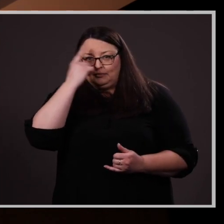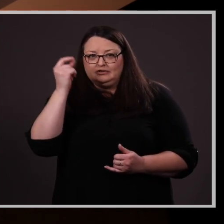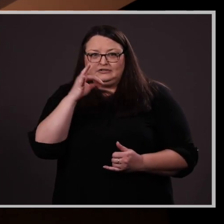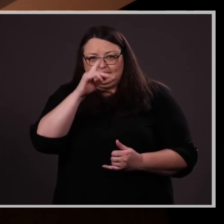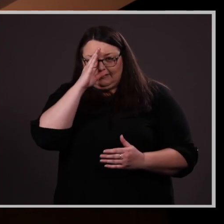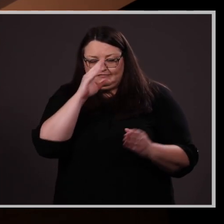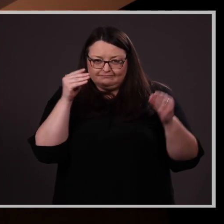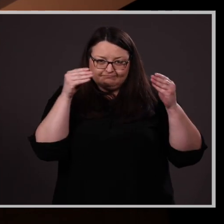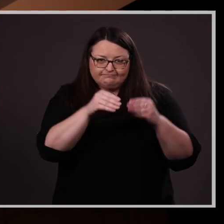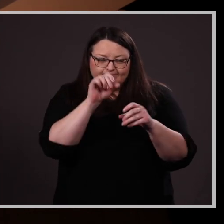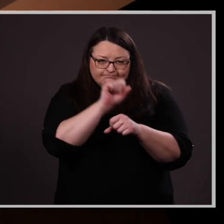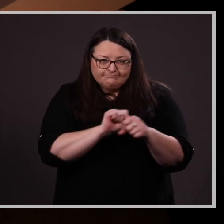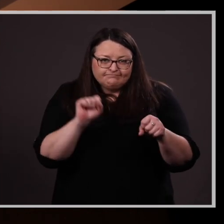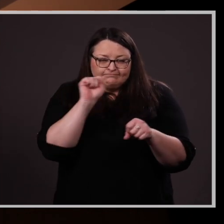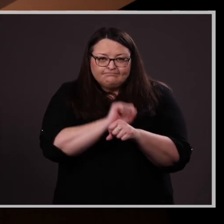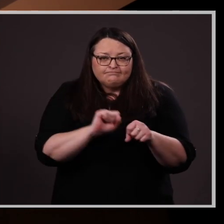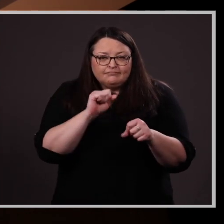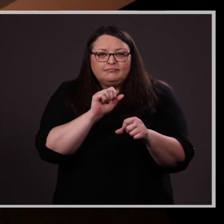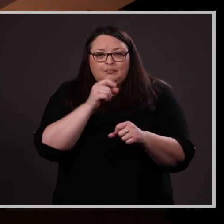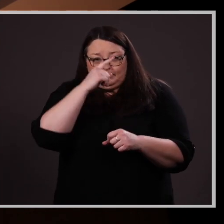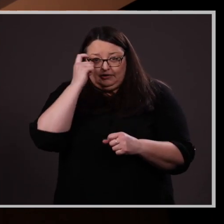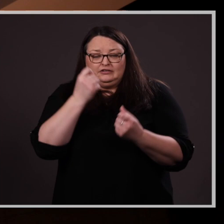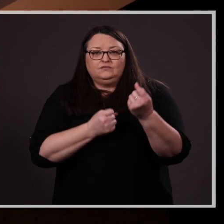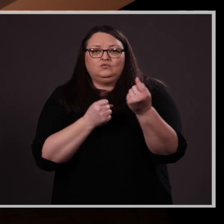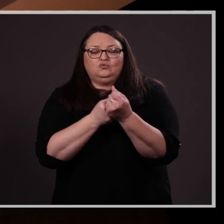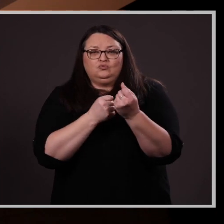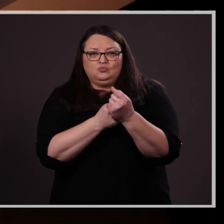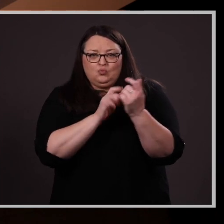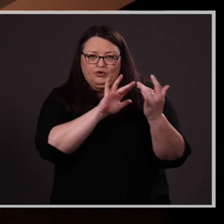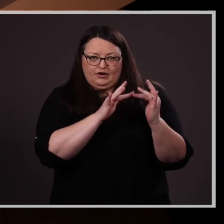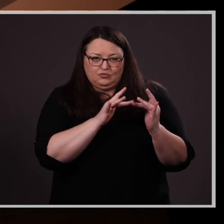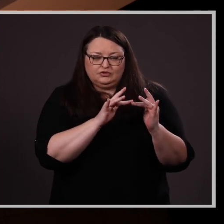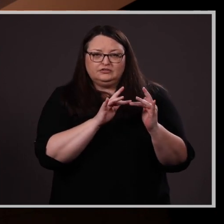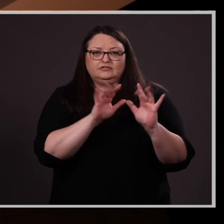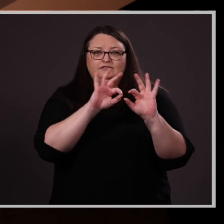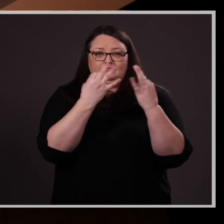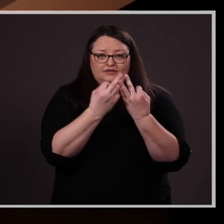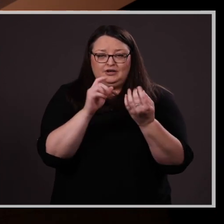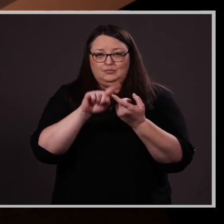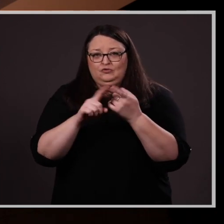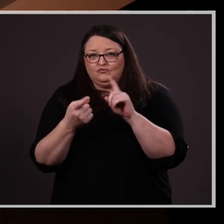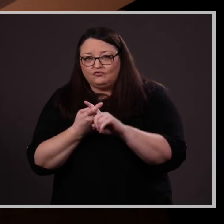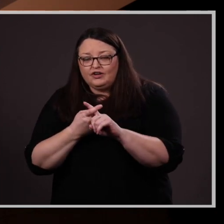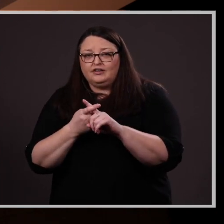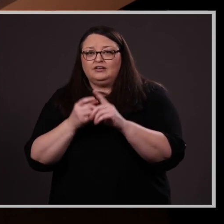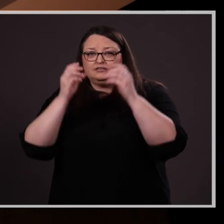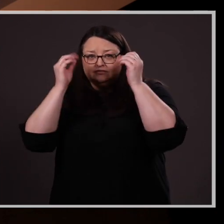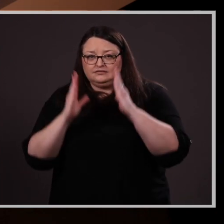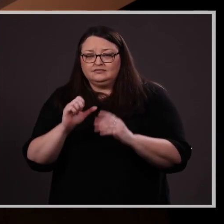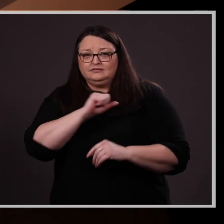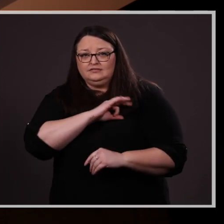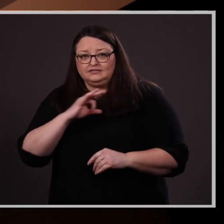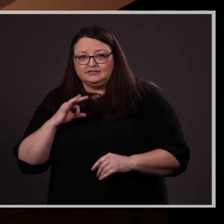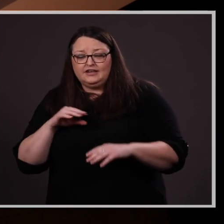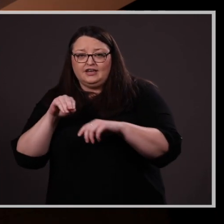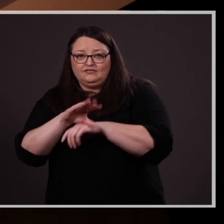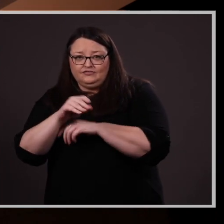and guidance of their support networks. Their family, friends, faculty, staff, and advisors,